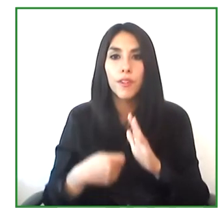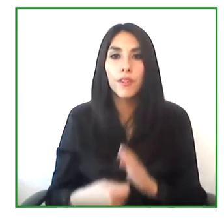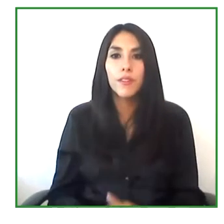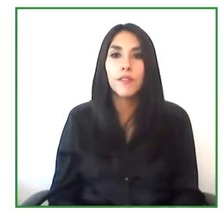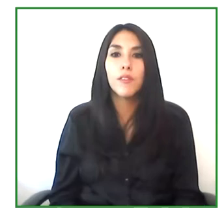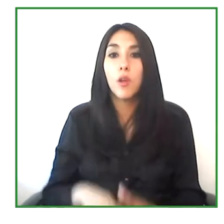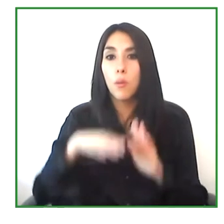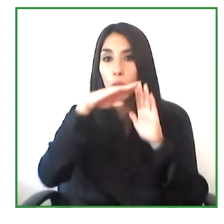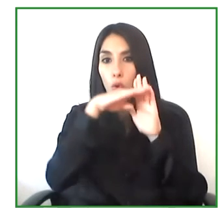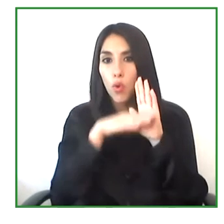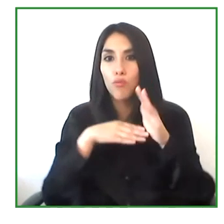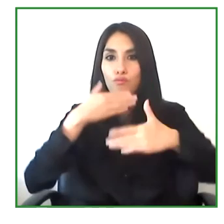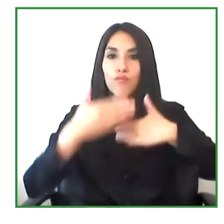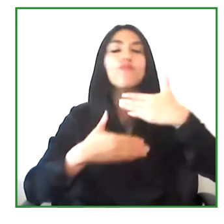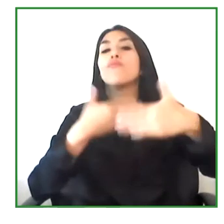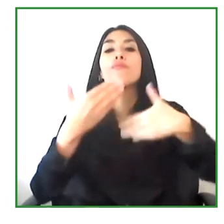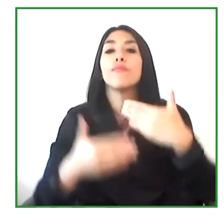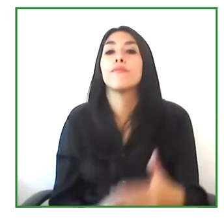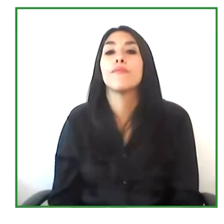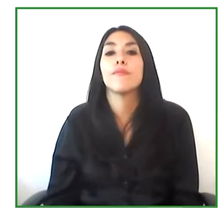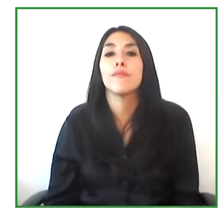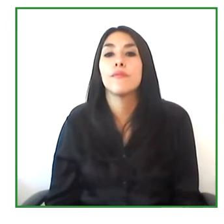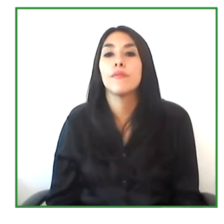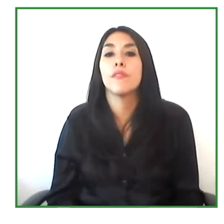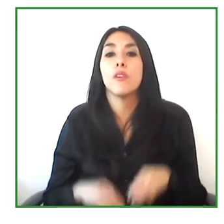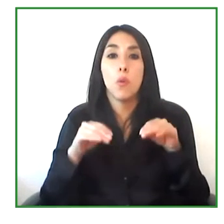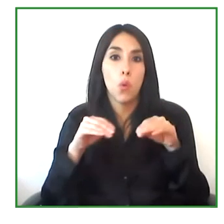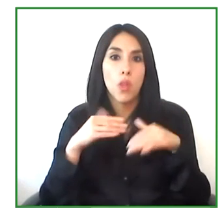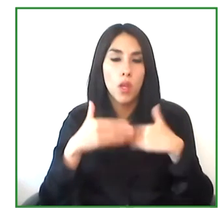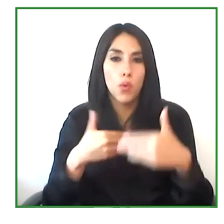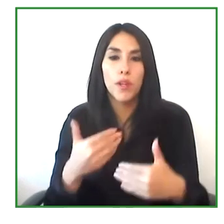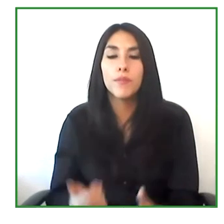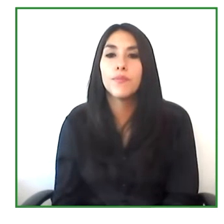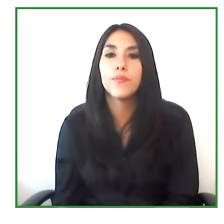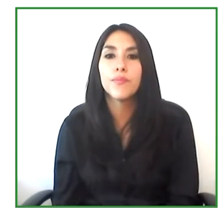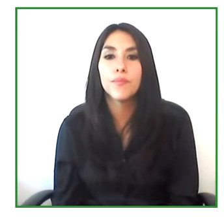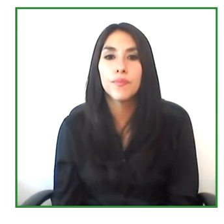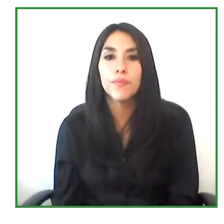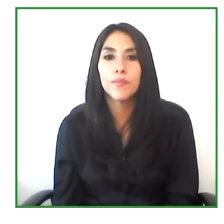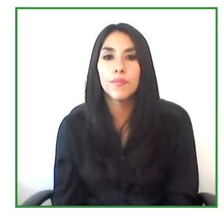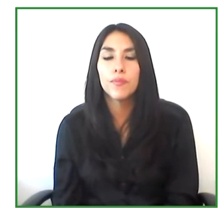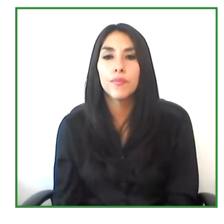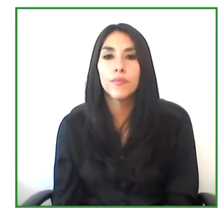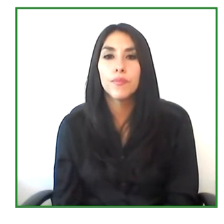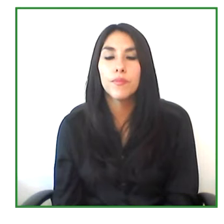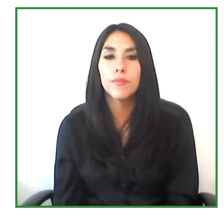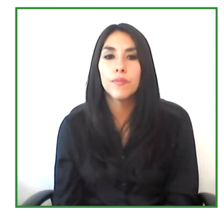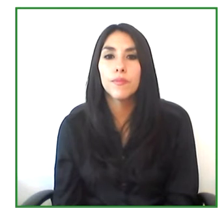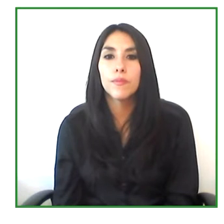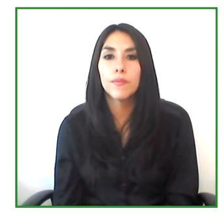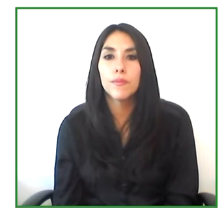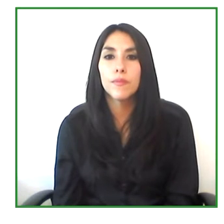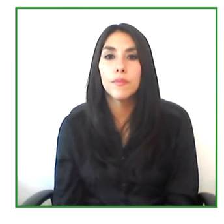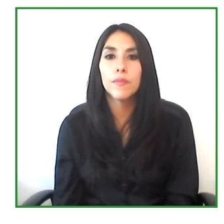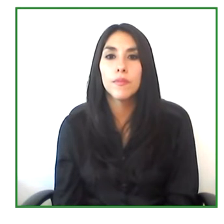how we are training professionals and the decisions that are being. Made